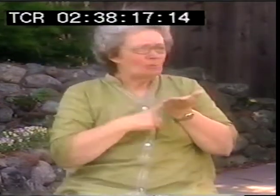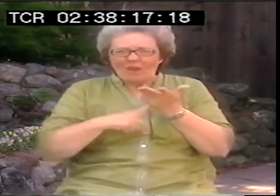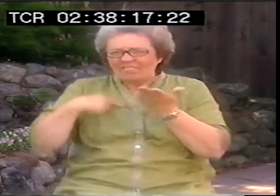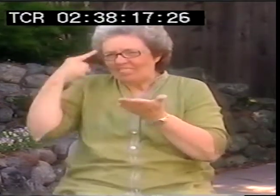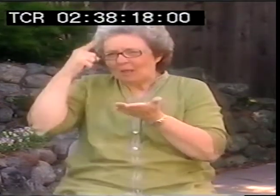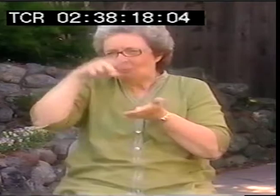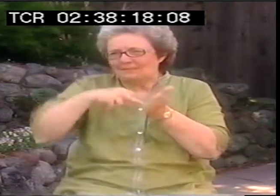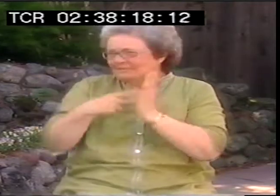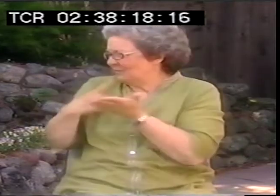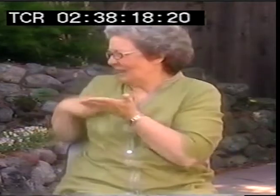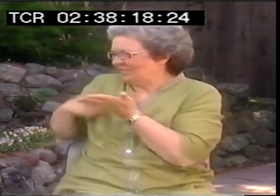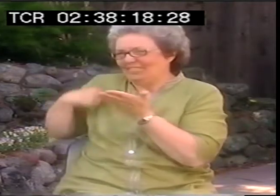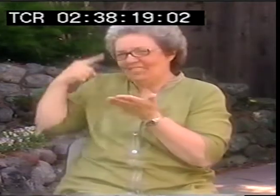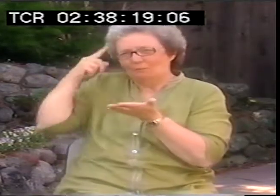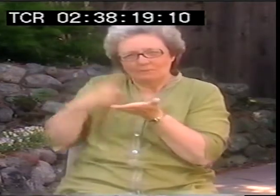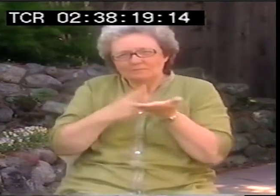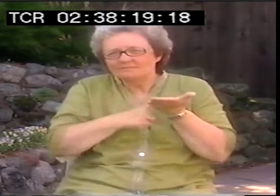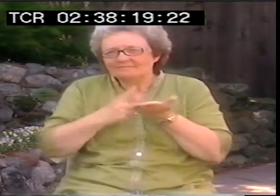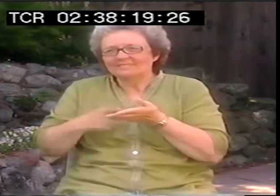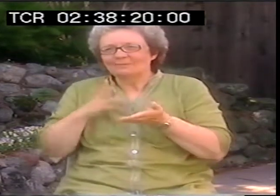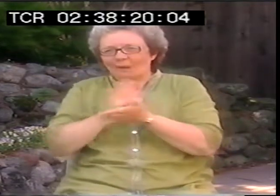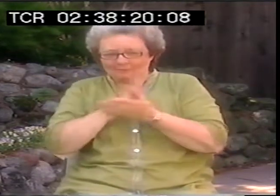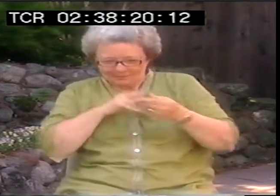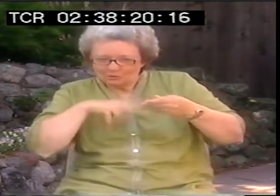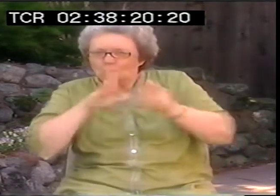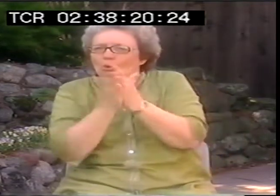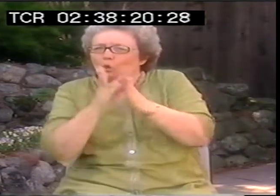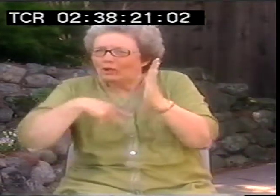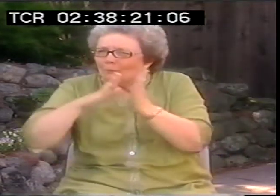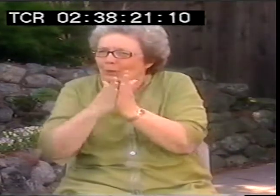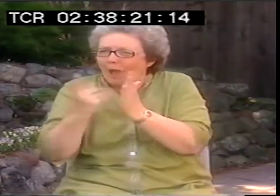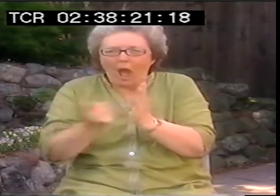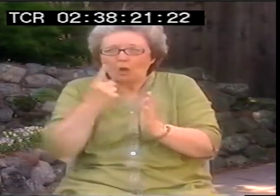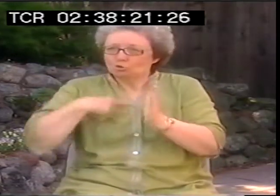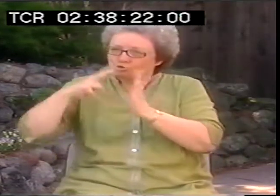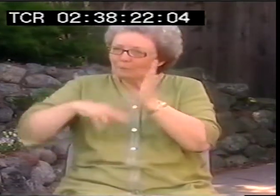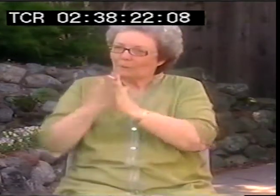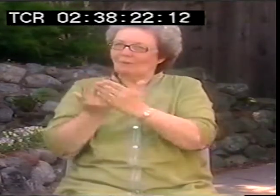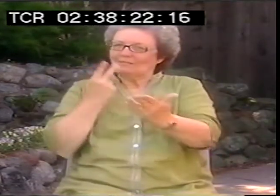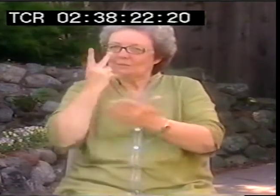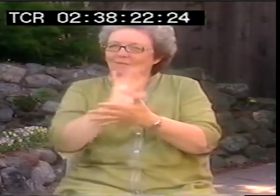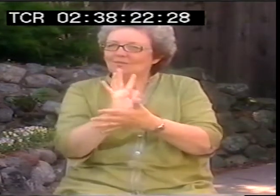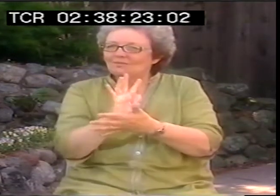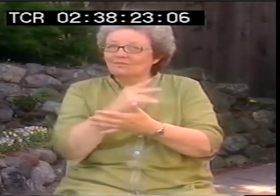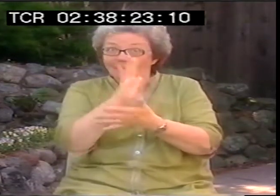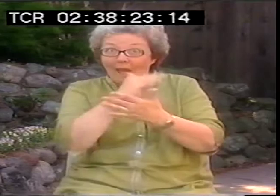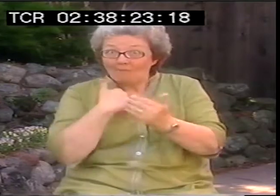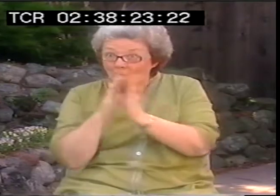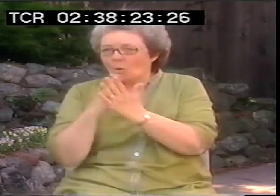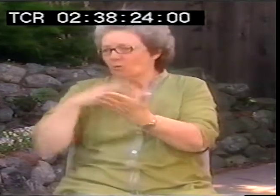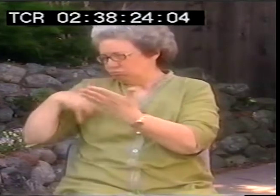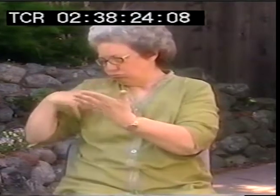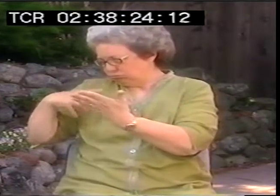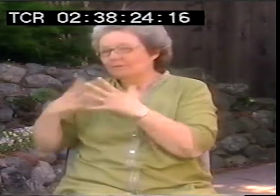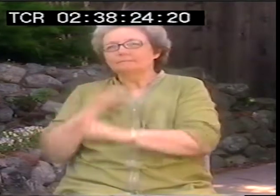It used to be that we would read books. I read books before I saw movies. I would read the book and then I'd watch the movie. And I'd try to figure out as we went along.